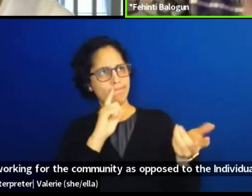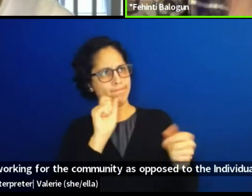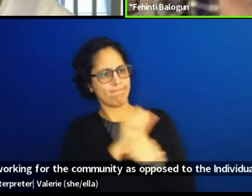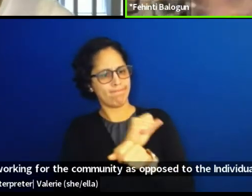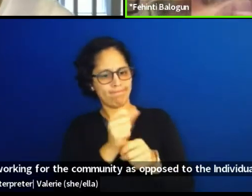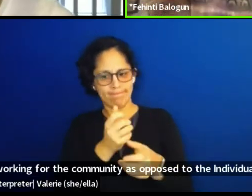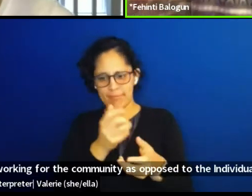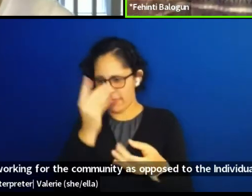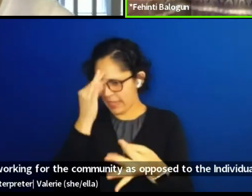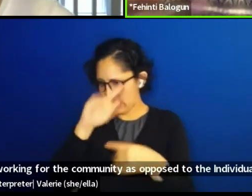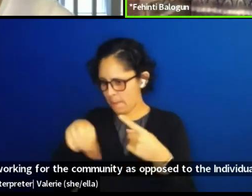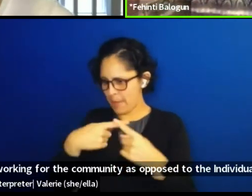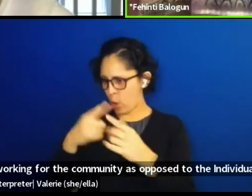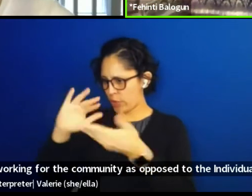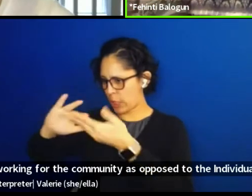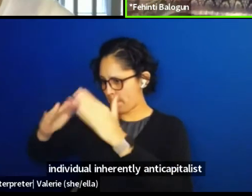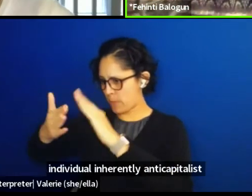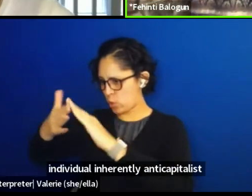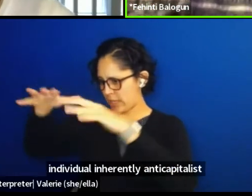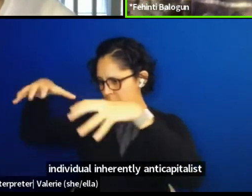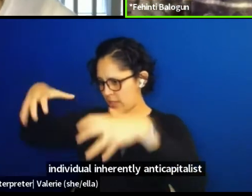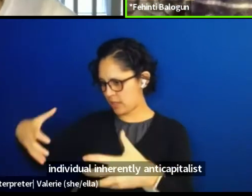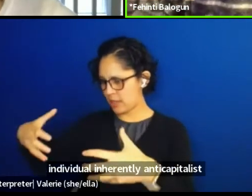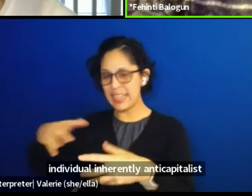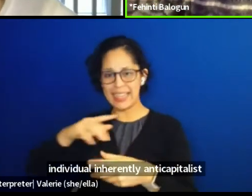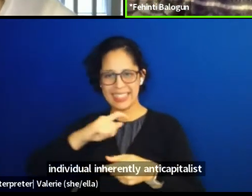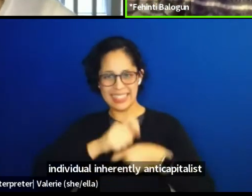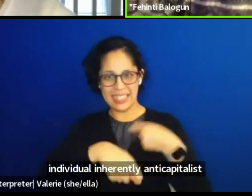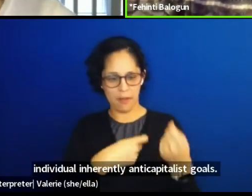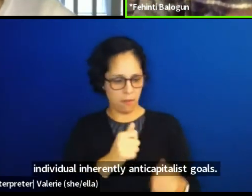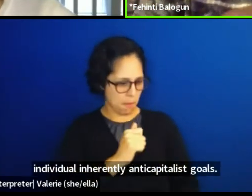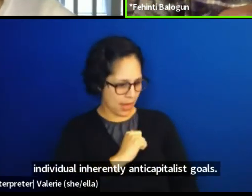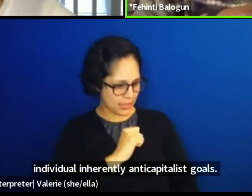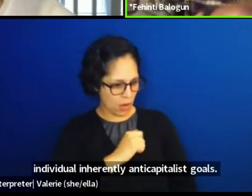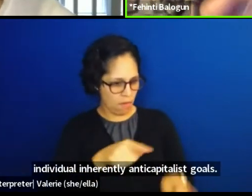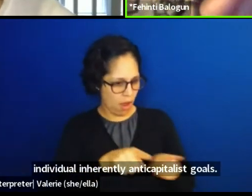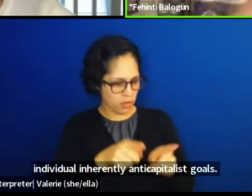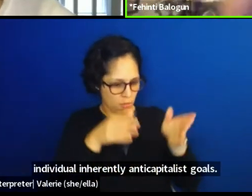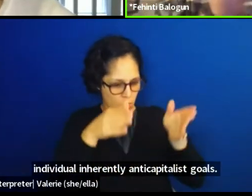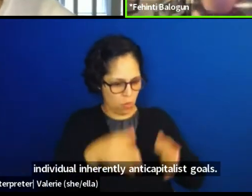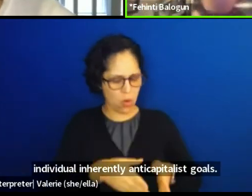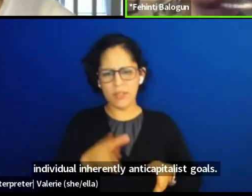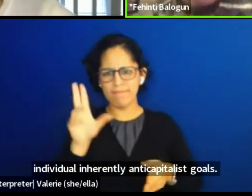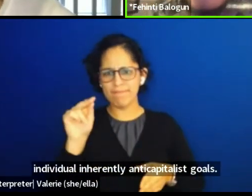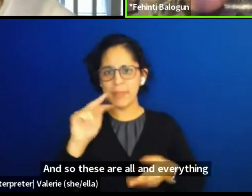they are inherently anticapitalist goals. So we used to all, and everything I say